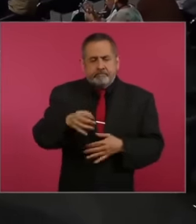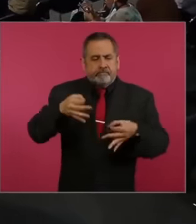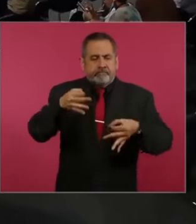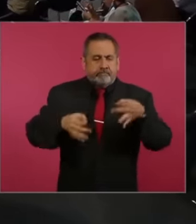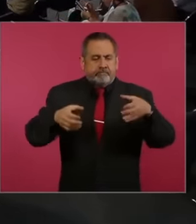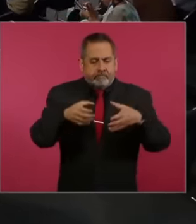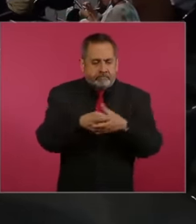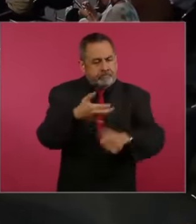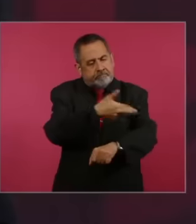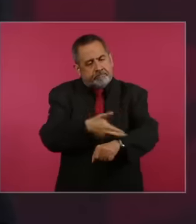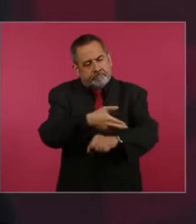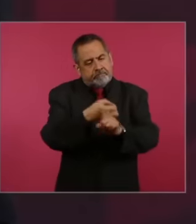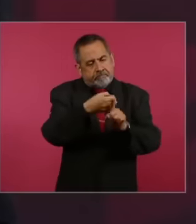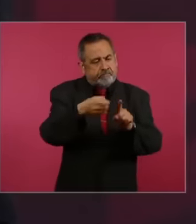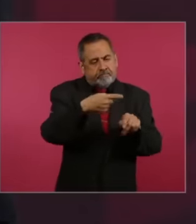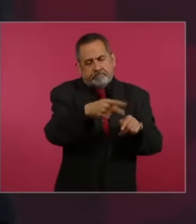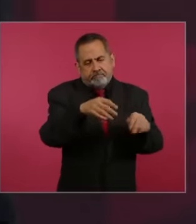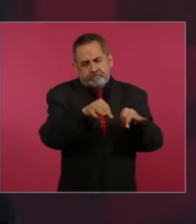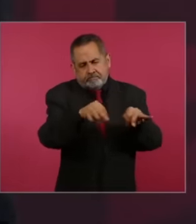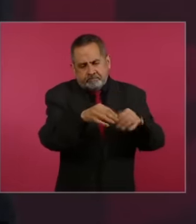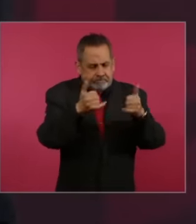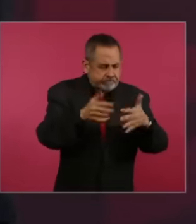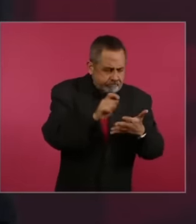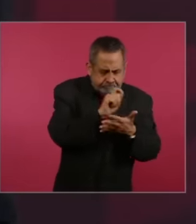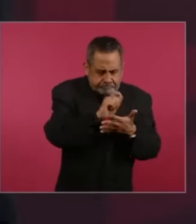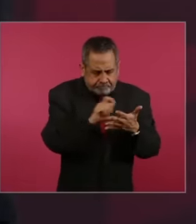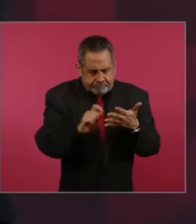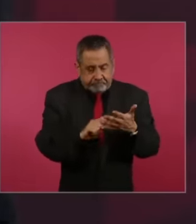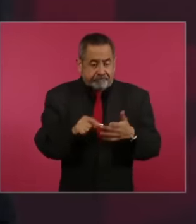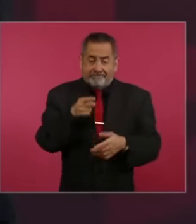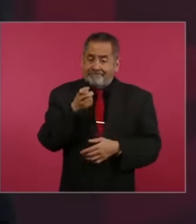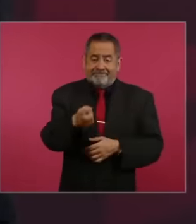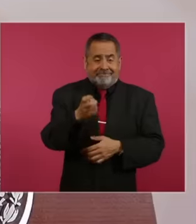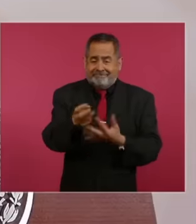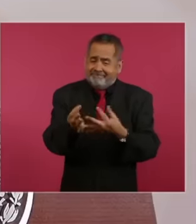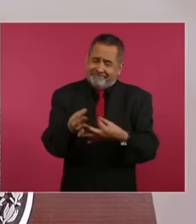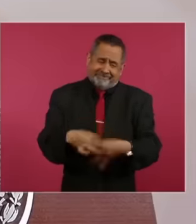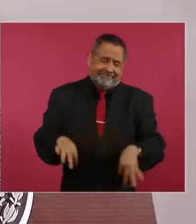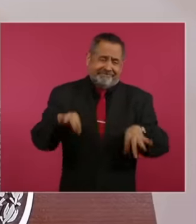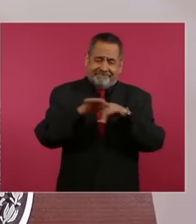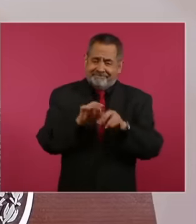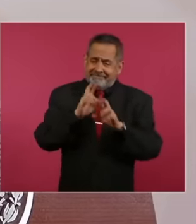organize their workloads, they are aware that this matter is of utmost importance for